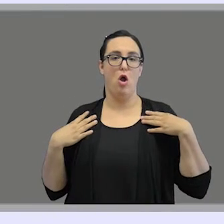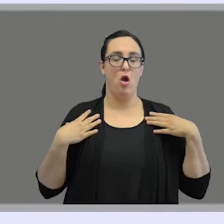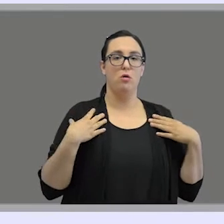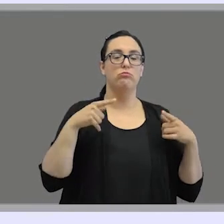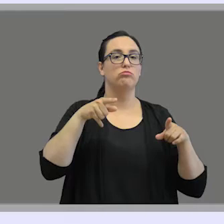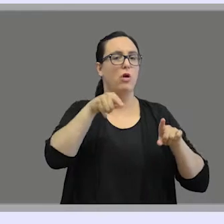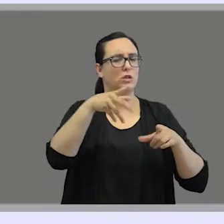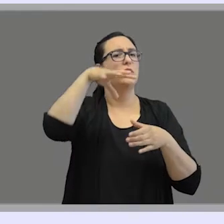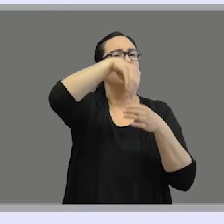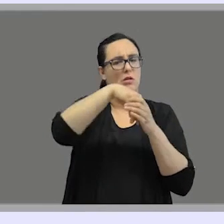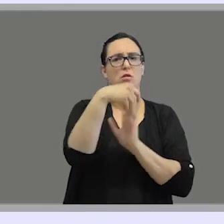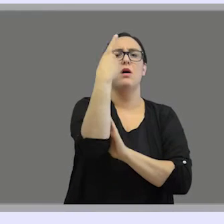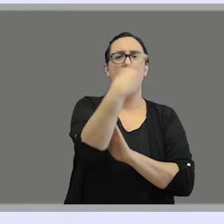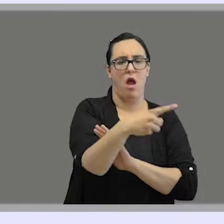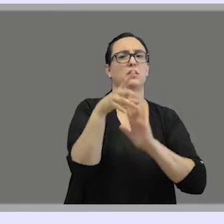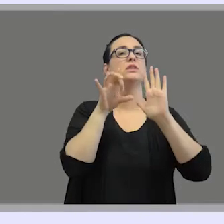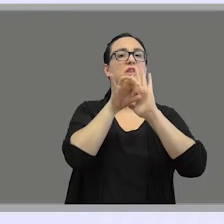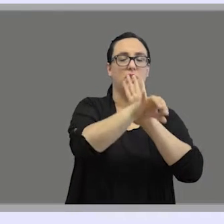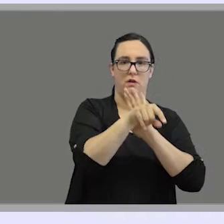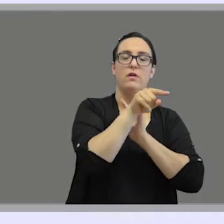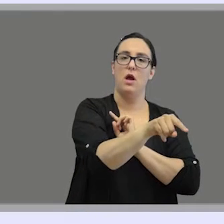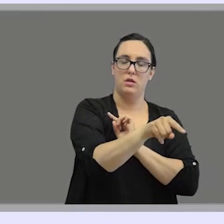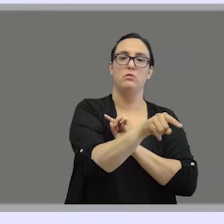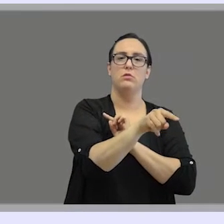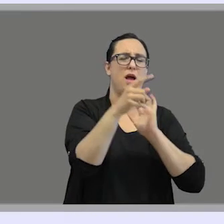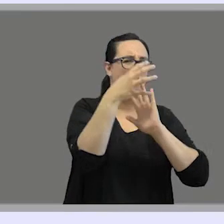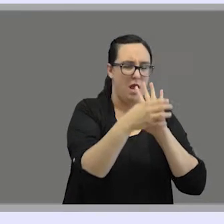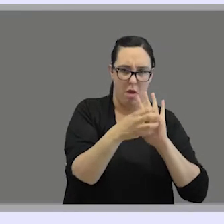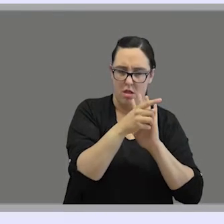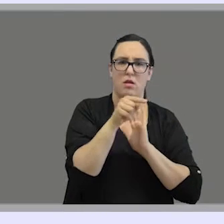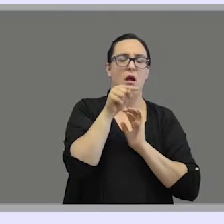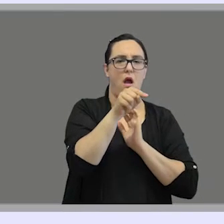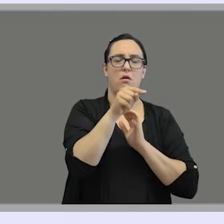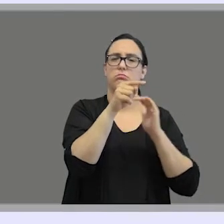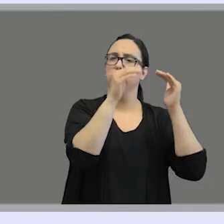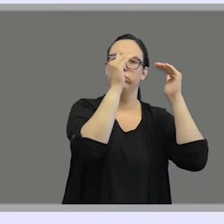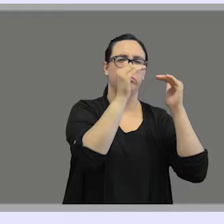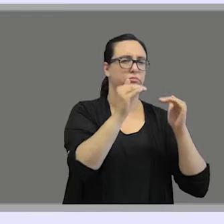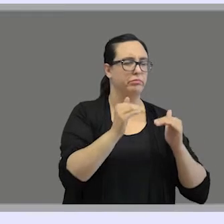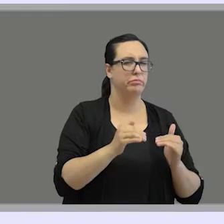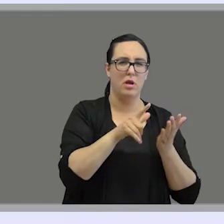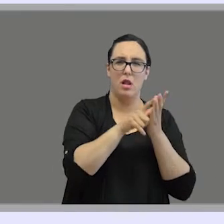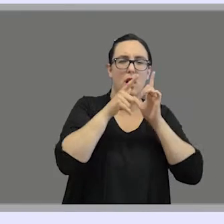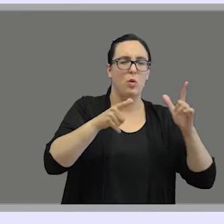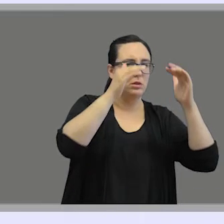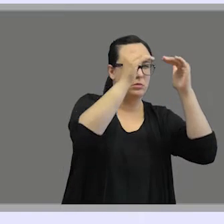to convey meaning and grammar in all the linguistic levels.